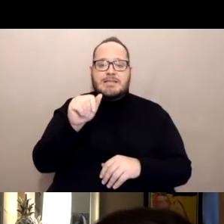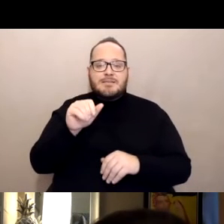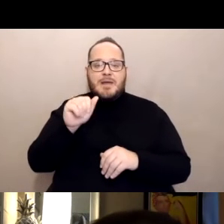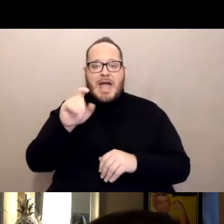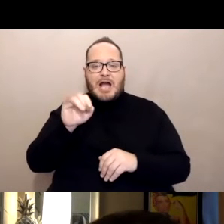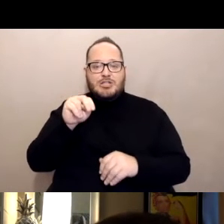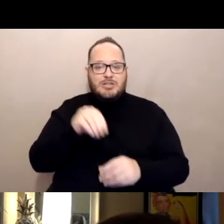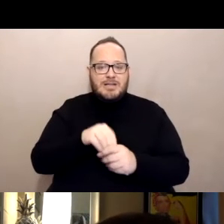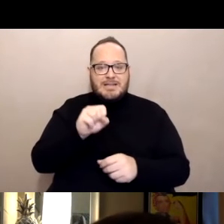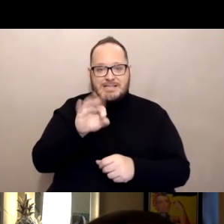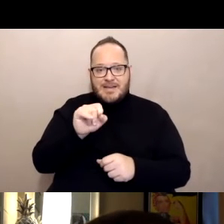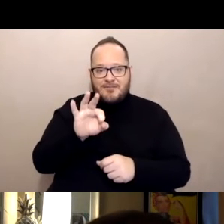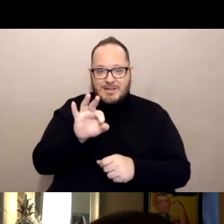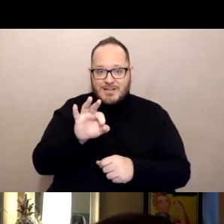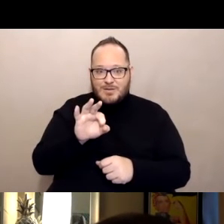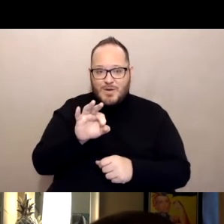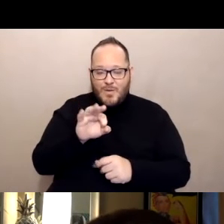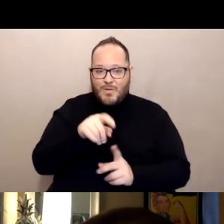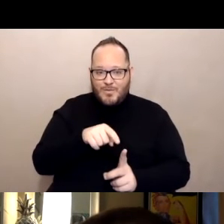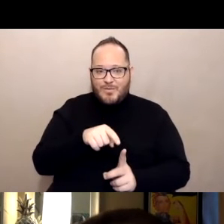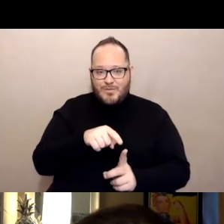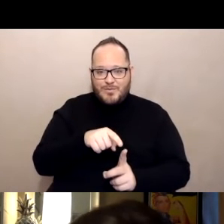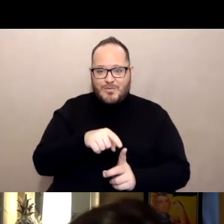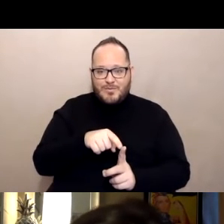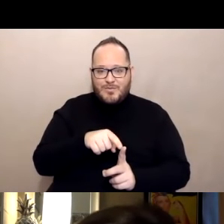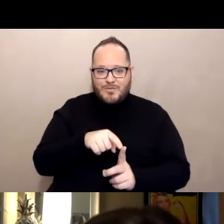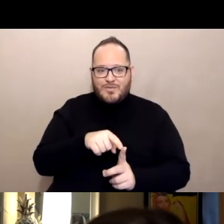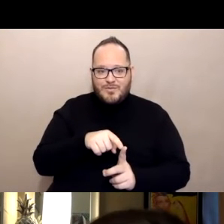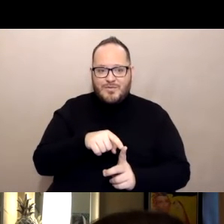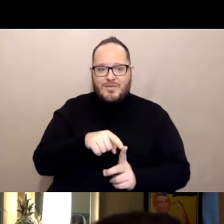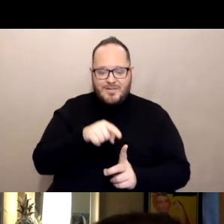Is having volunteers, calling people.